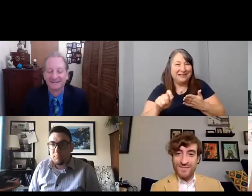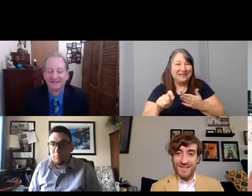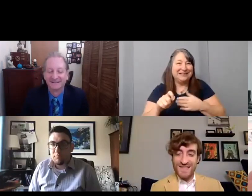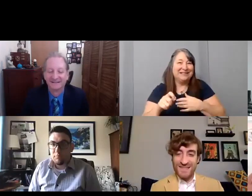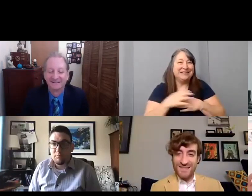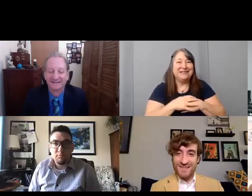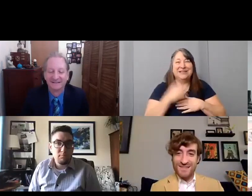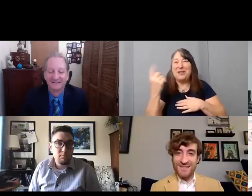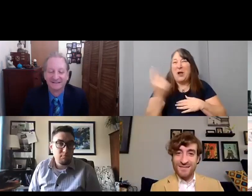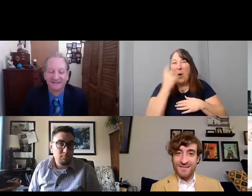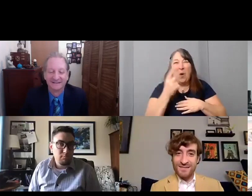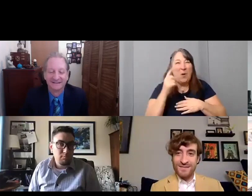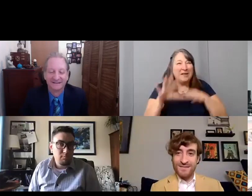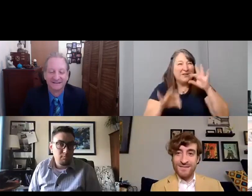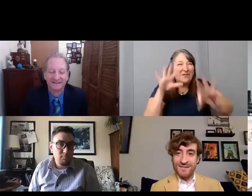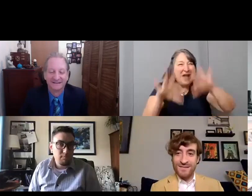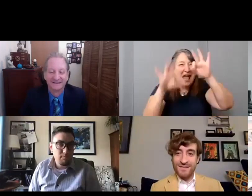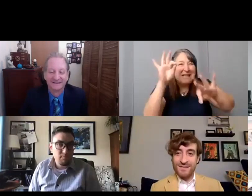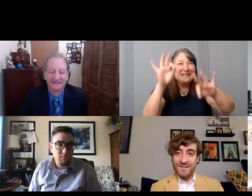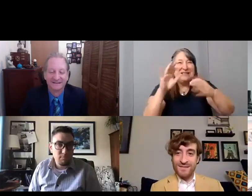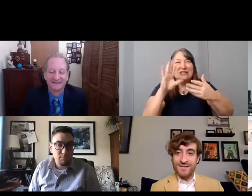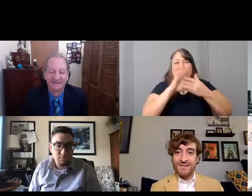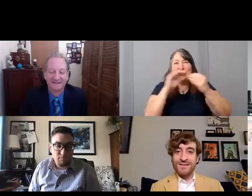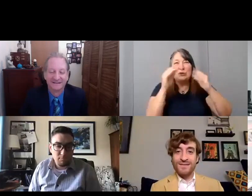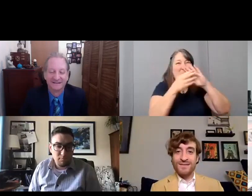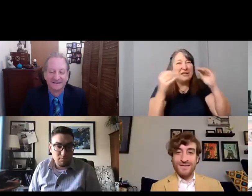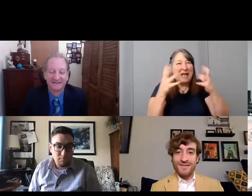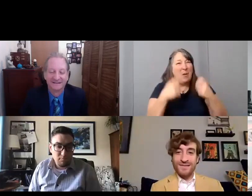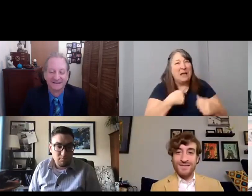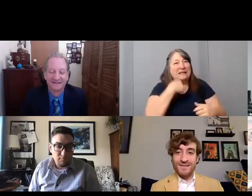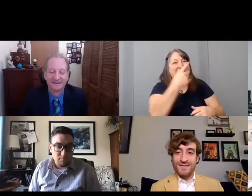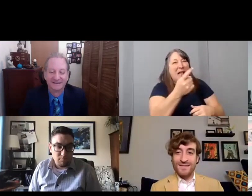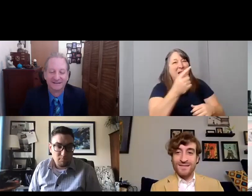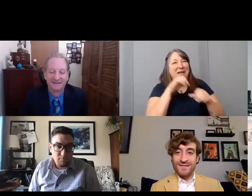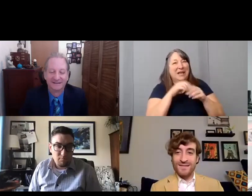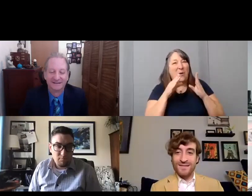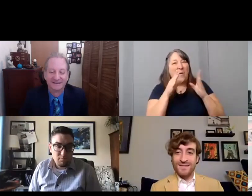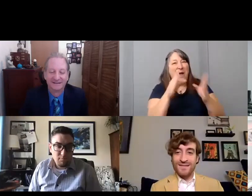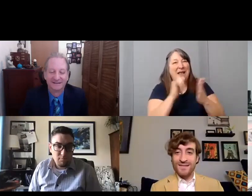and I want to tell them in a way for people to feel it in their heart.